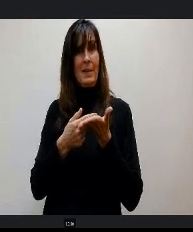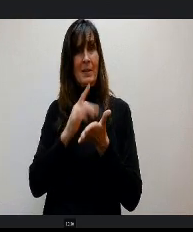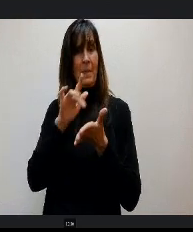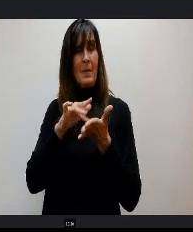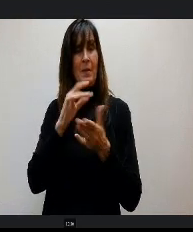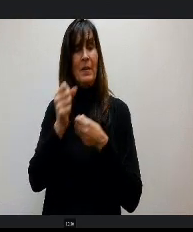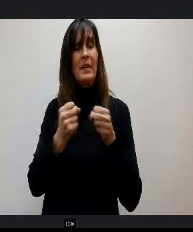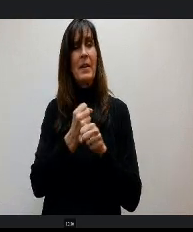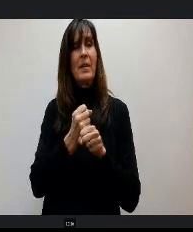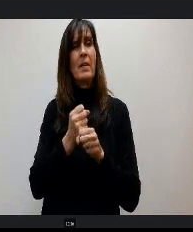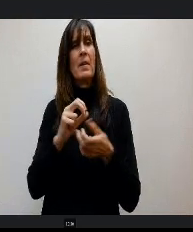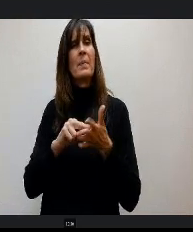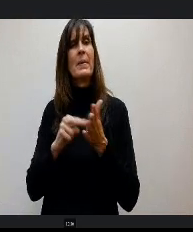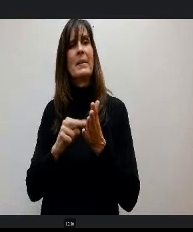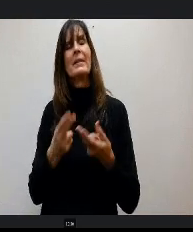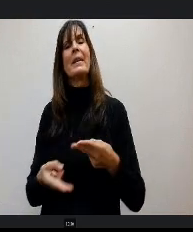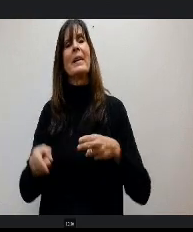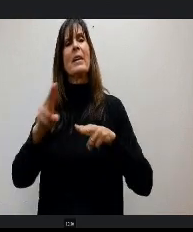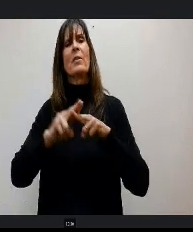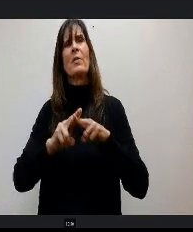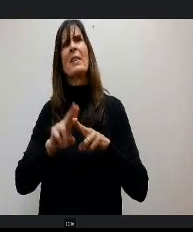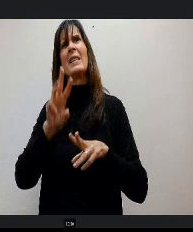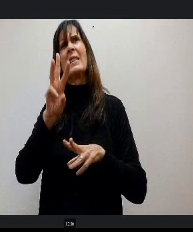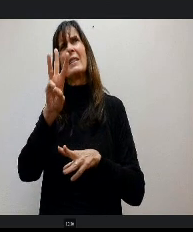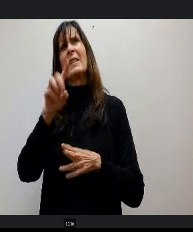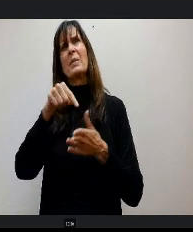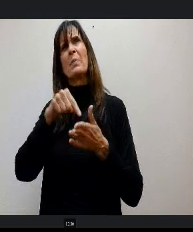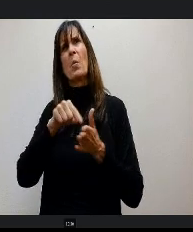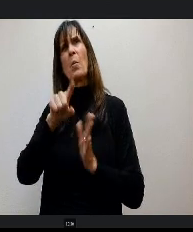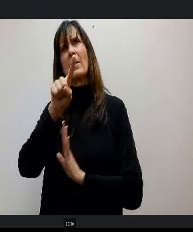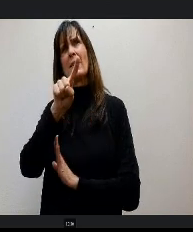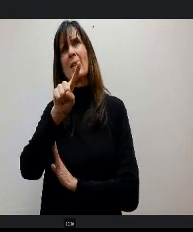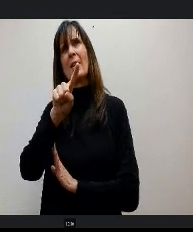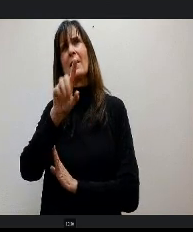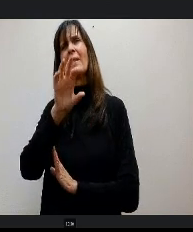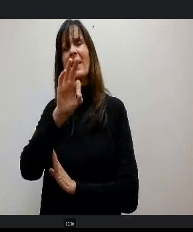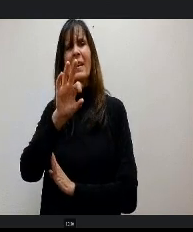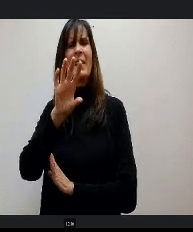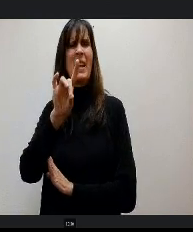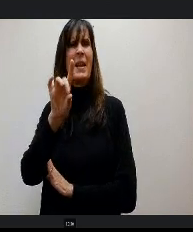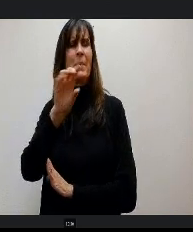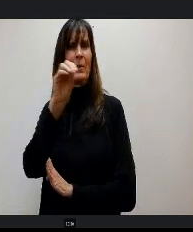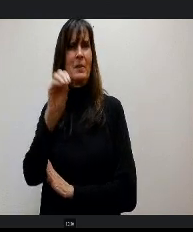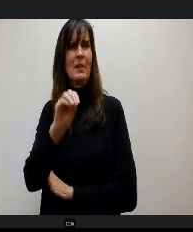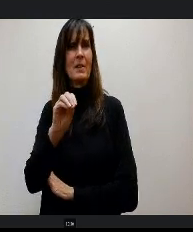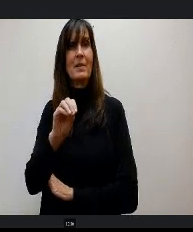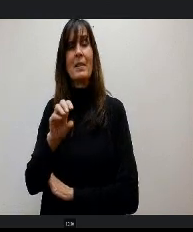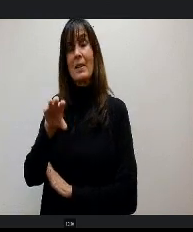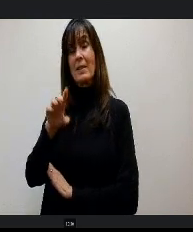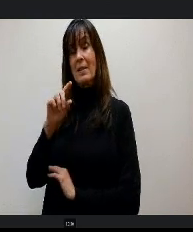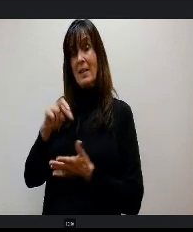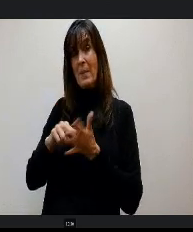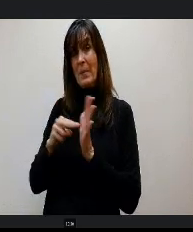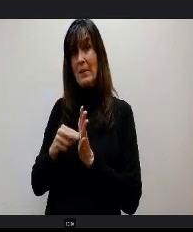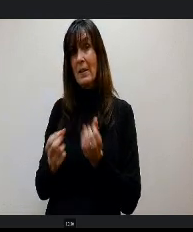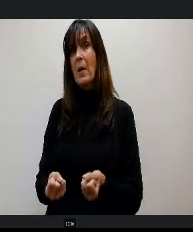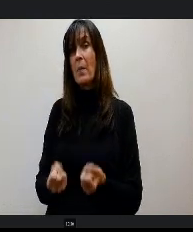increase as I mentioned of about 6.98% that's s $702.00 per student. Now it's